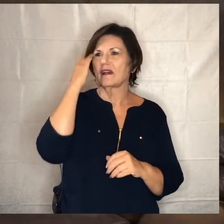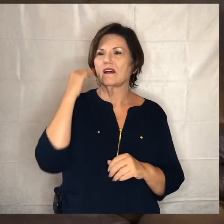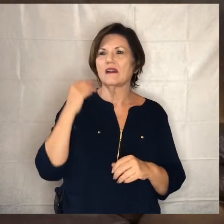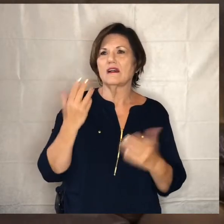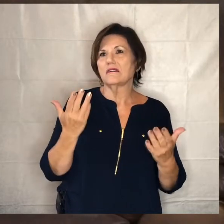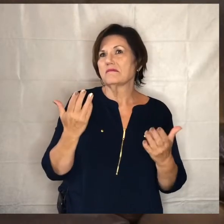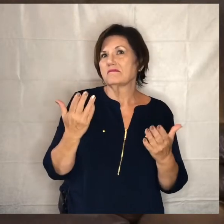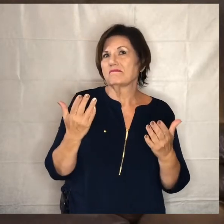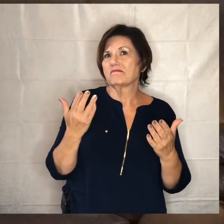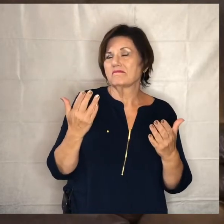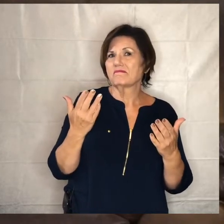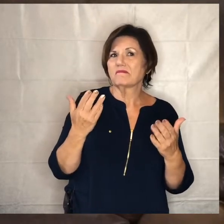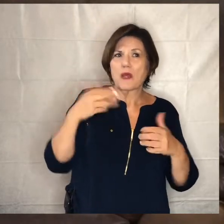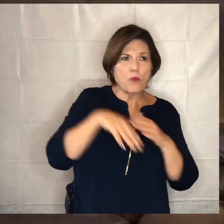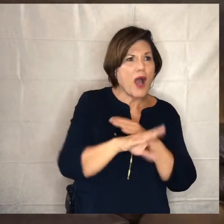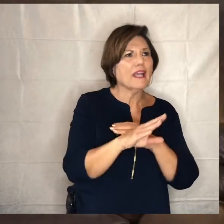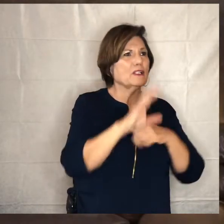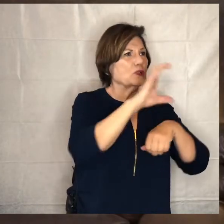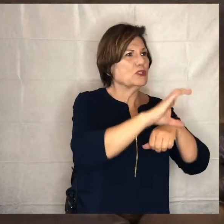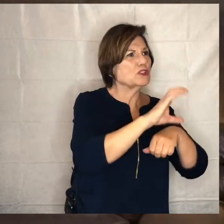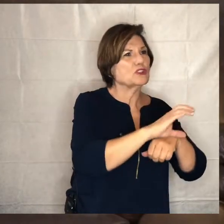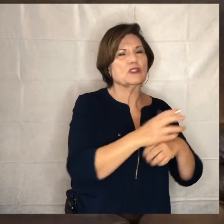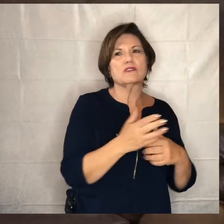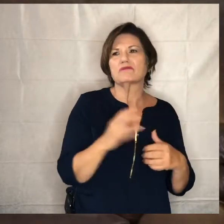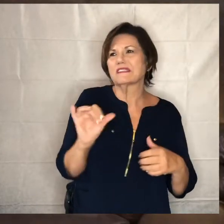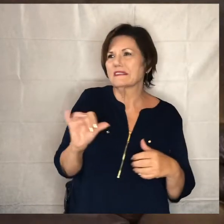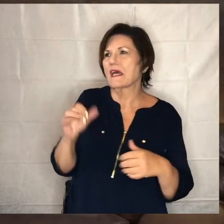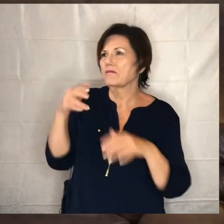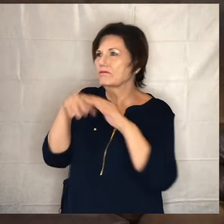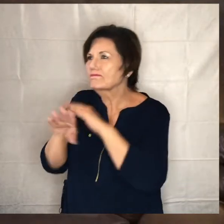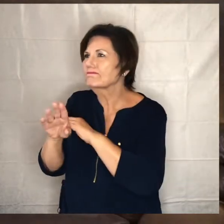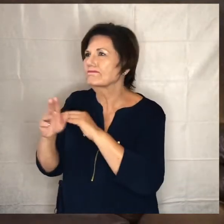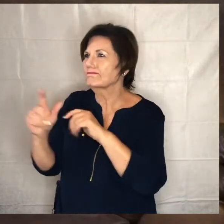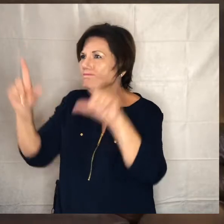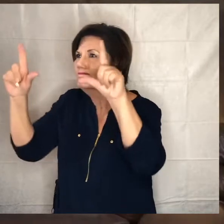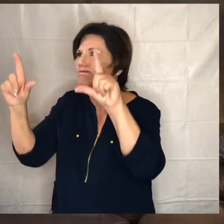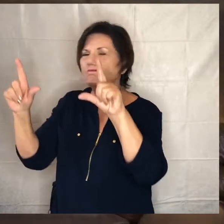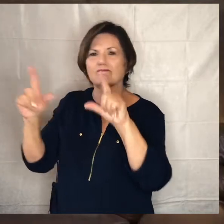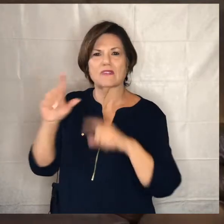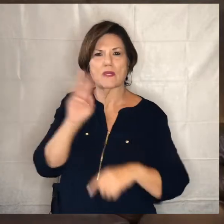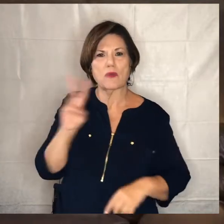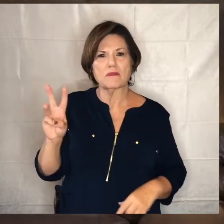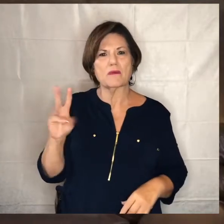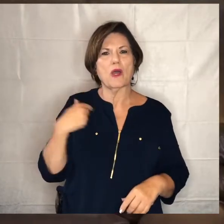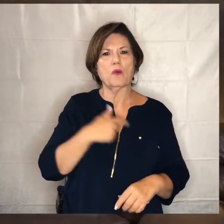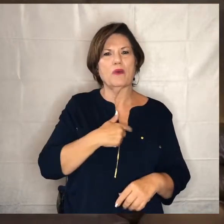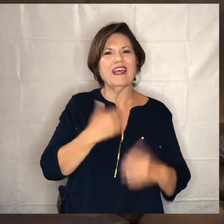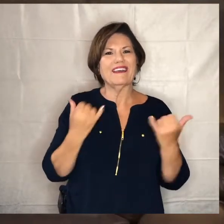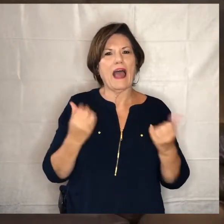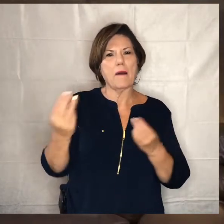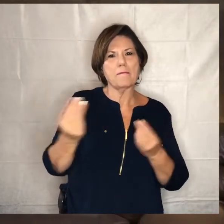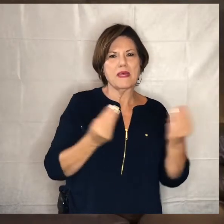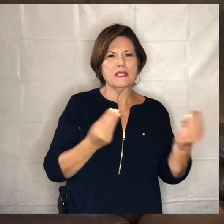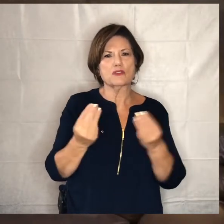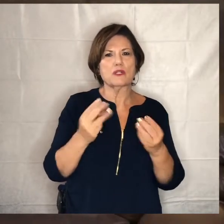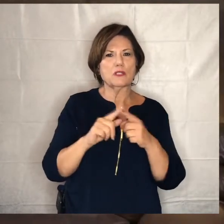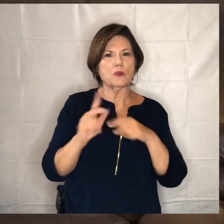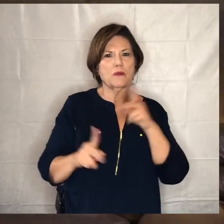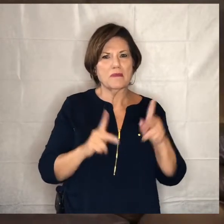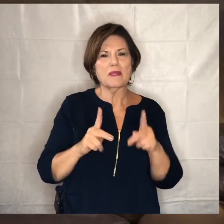church they walk into the doorway of our website it's where we're doing ministry um it's where you can get to know all of